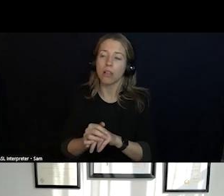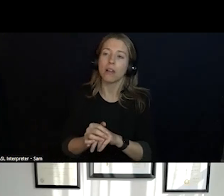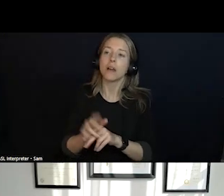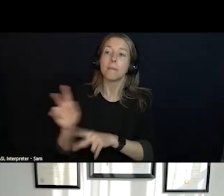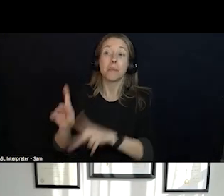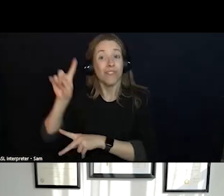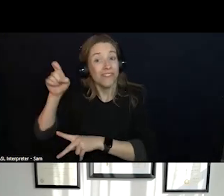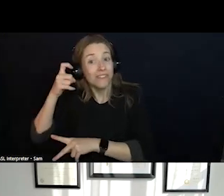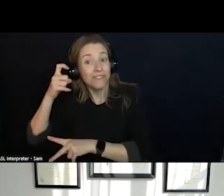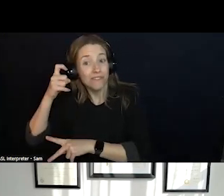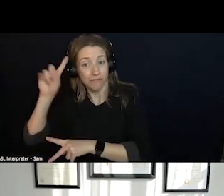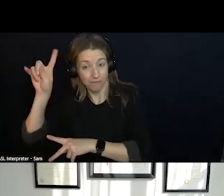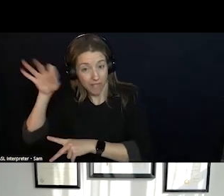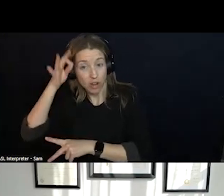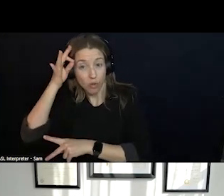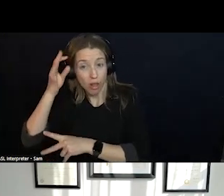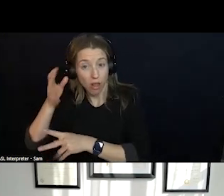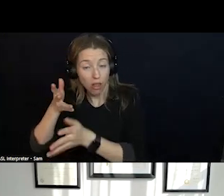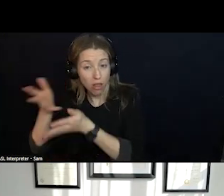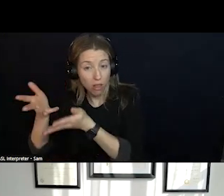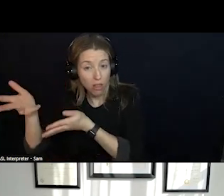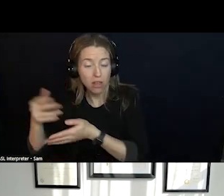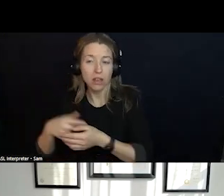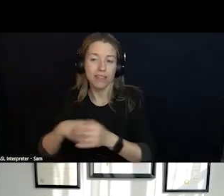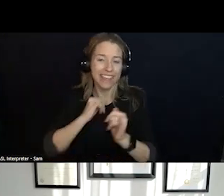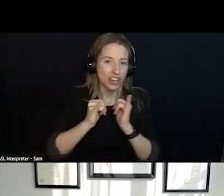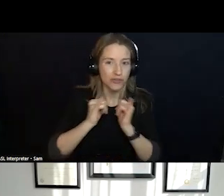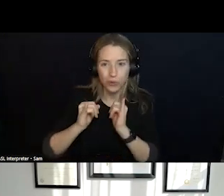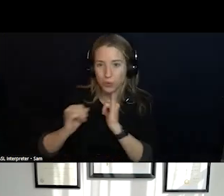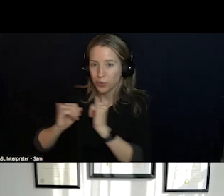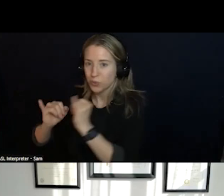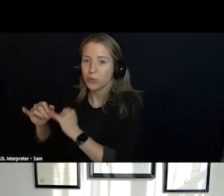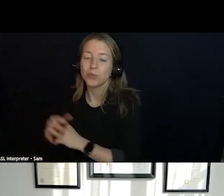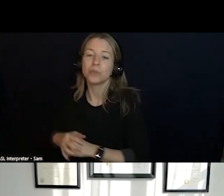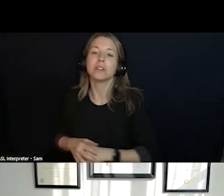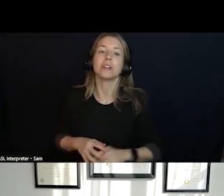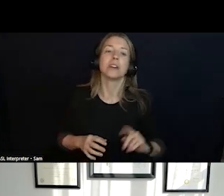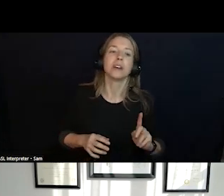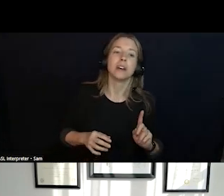WORK. THEY FOUND THERE WERE INSENSITIVE, IS THE WORD THEY USED.